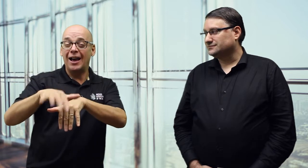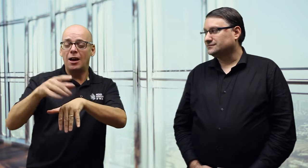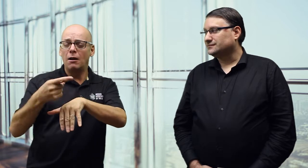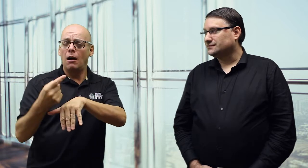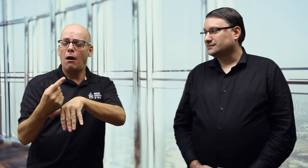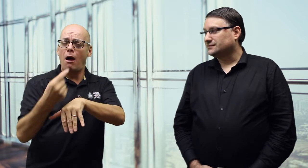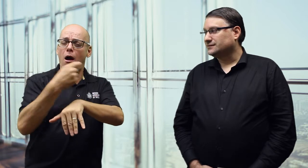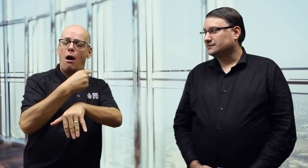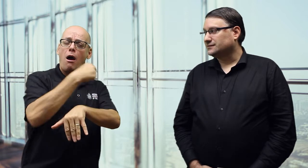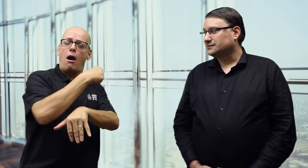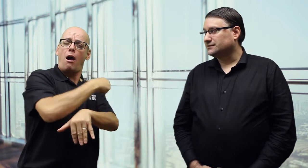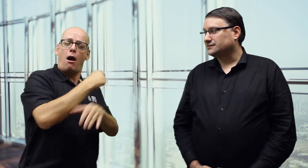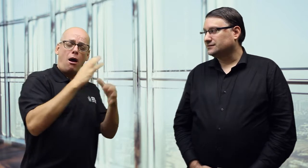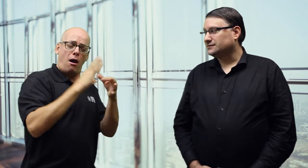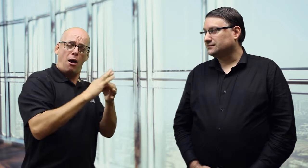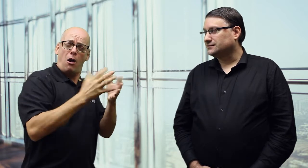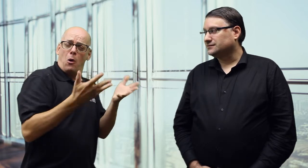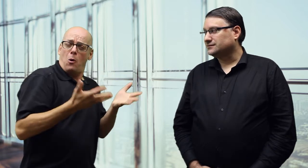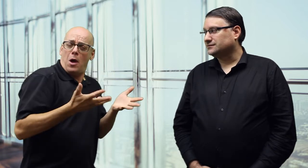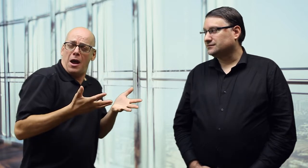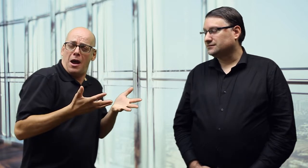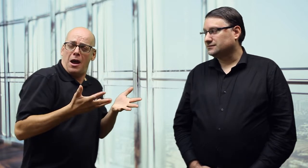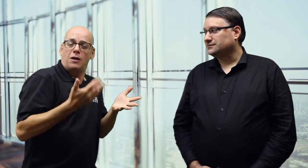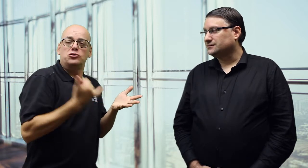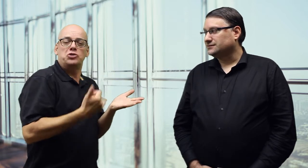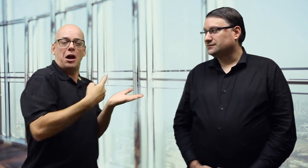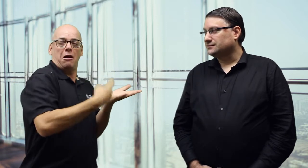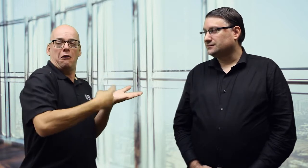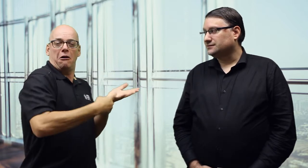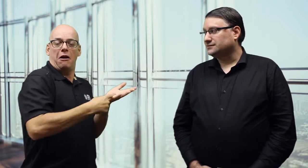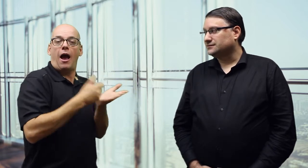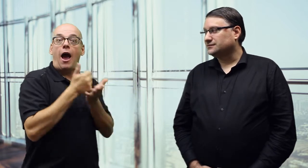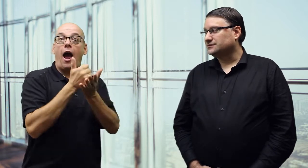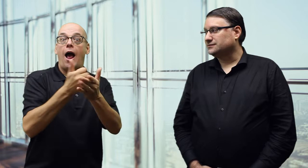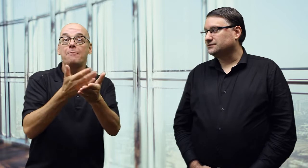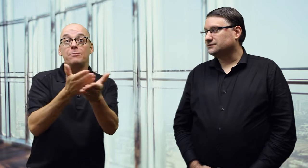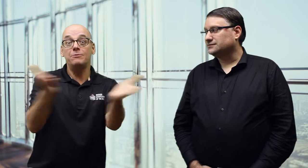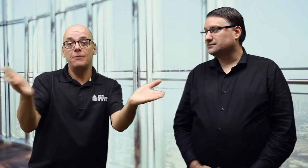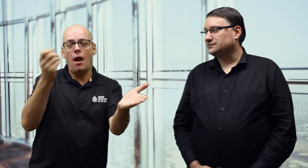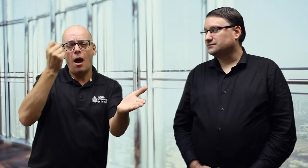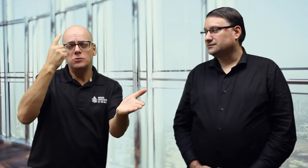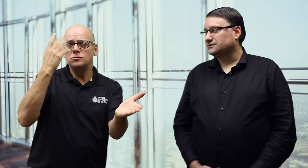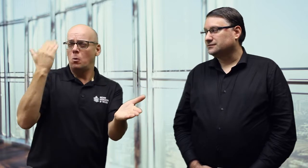I'll ask him about the reasons behind the rally; the history and the goal. So we can understand why